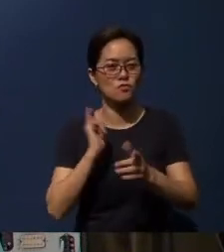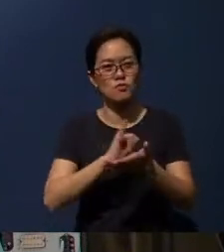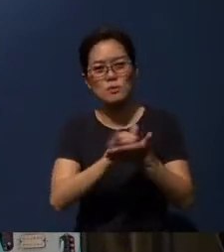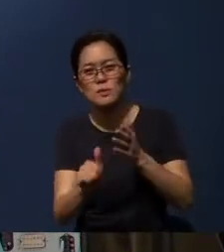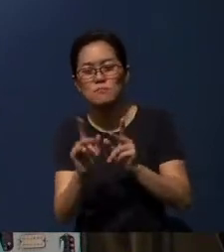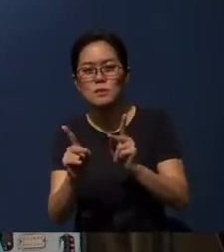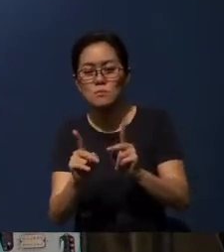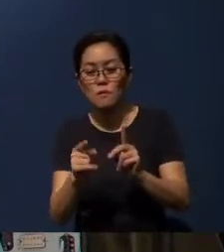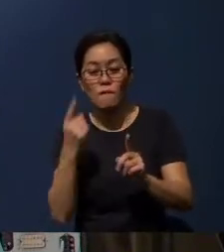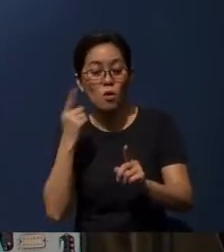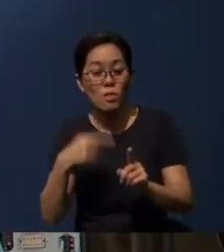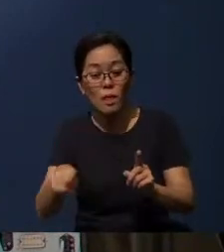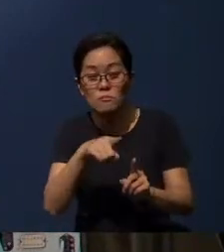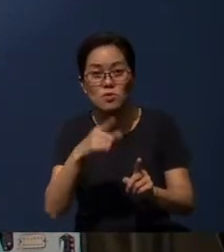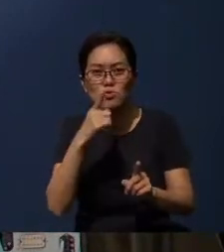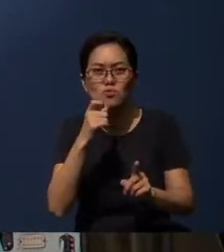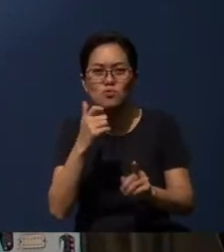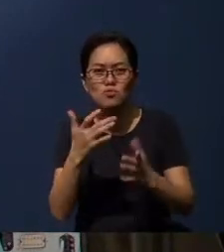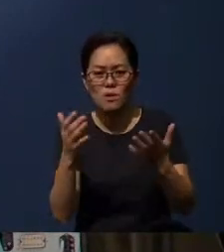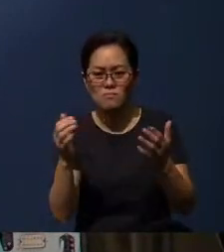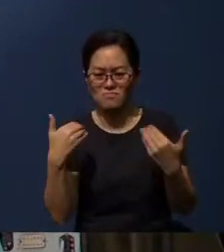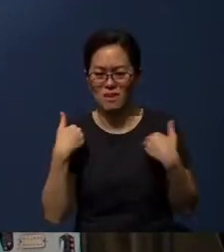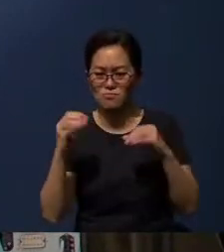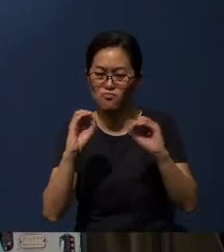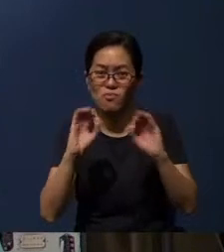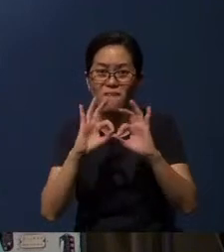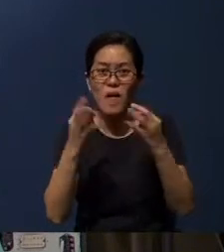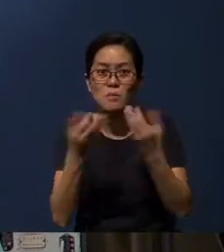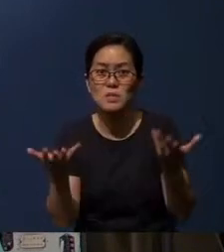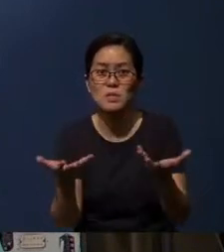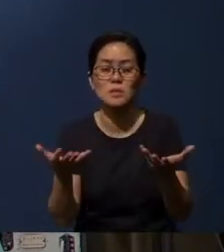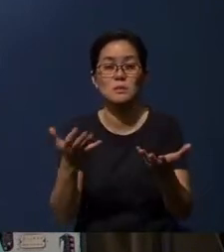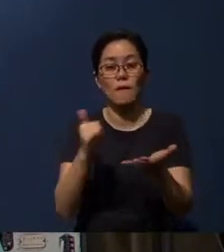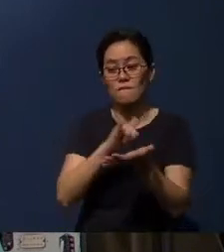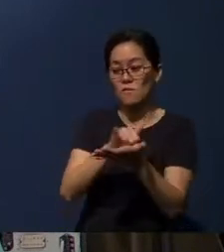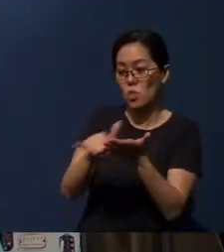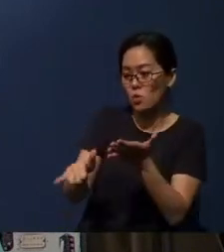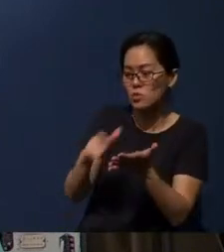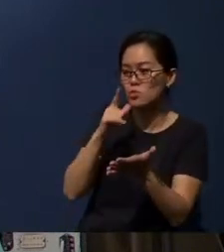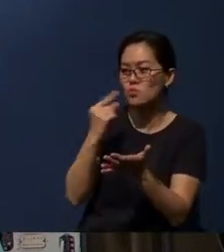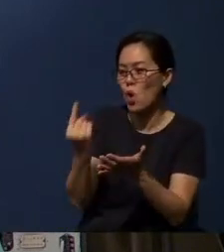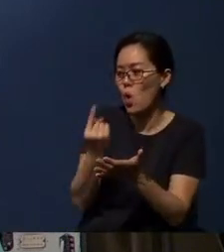to them who don't have families to celebrate with, and also for those who are alone at home.